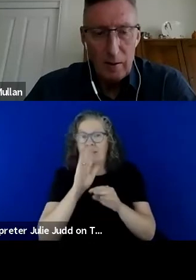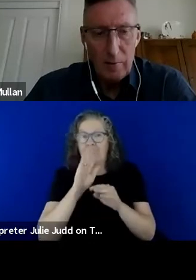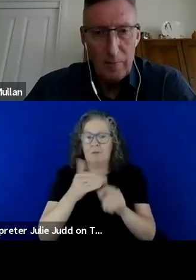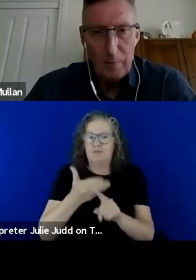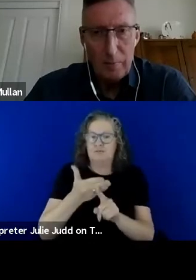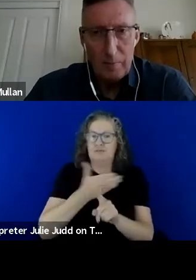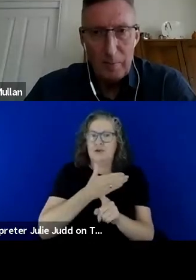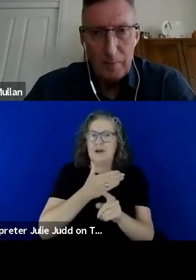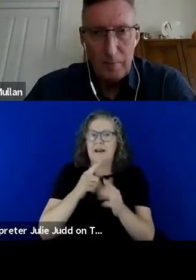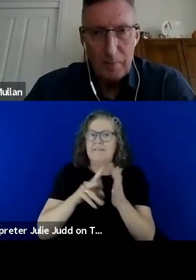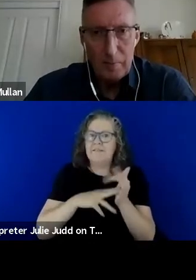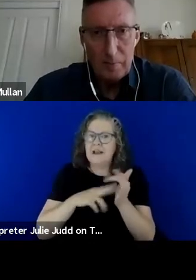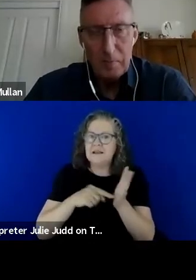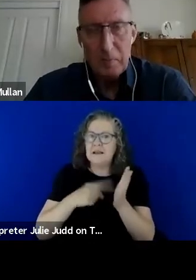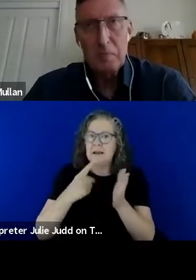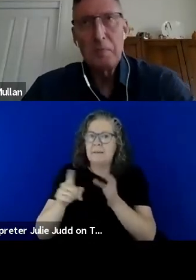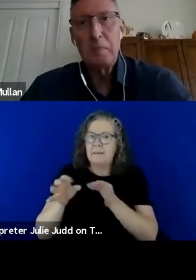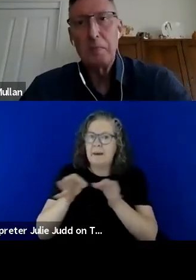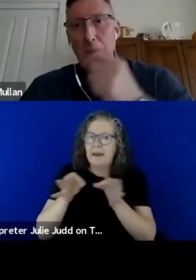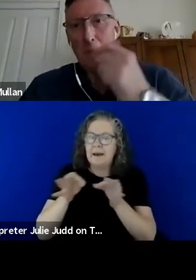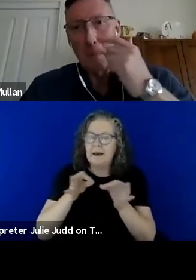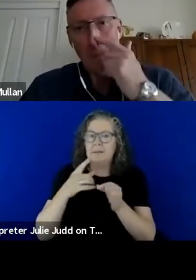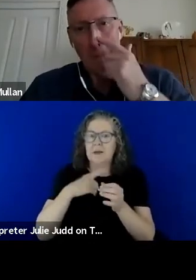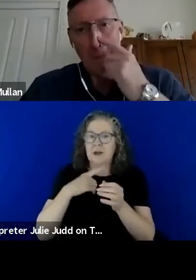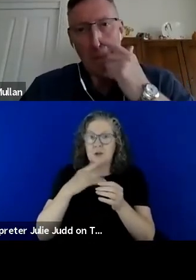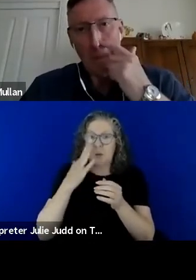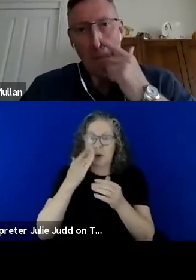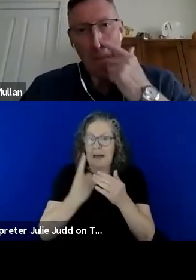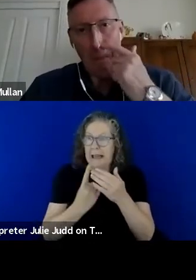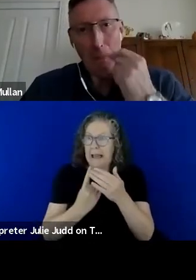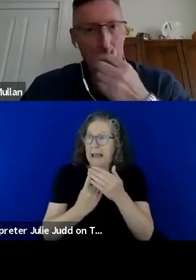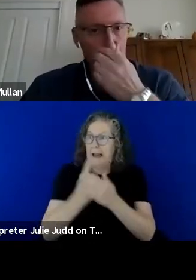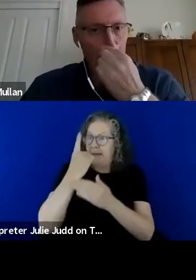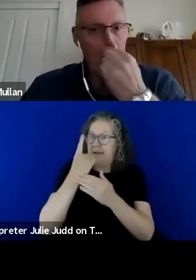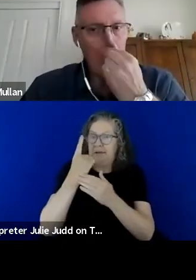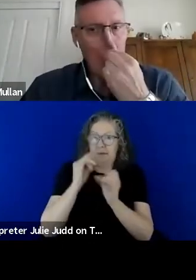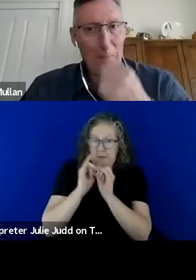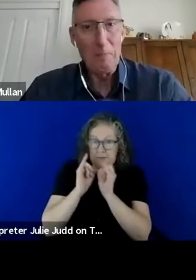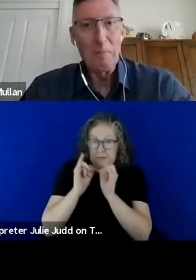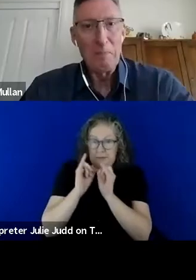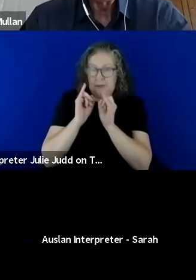about because in the eye of the storm, so to speak, it's can be very, very challenging